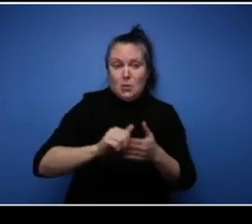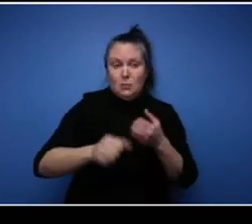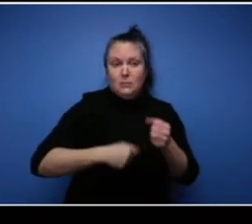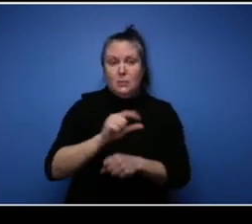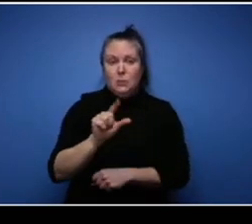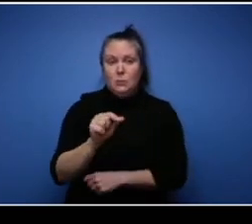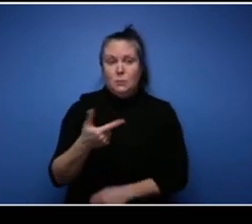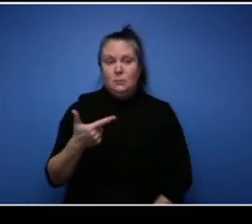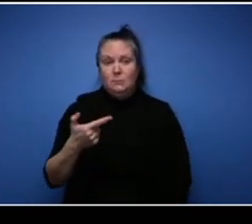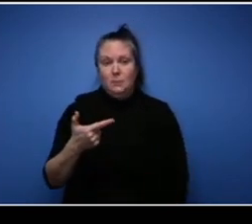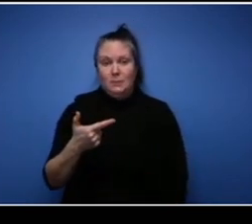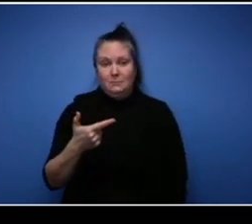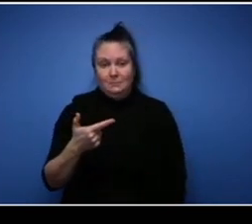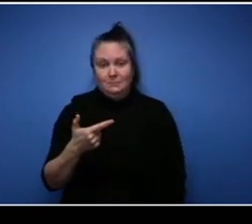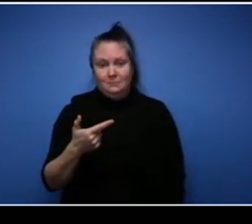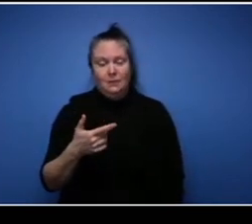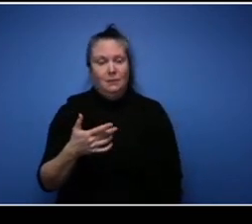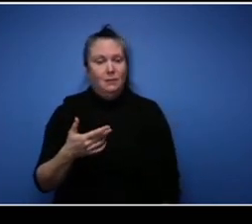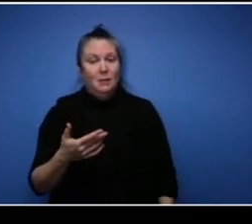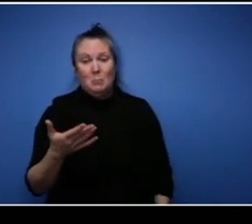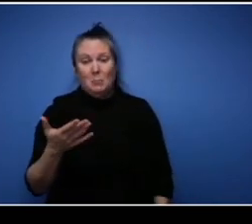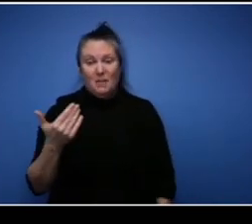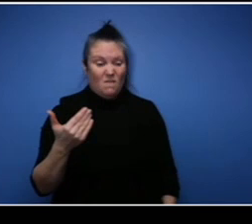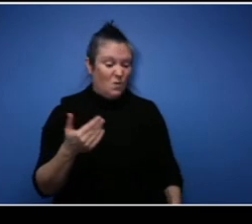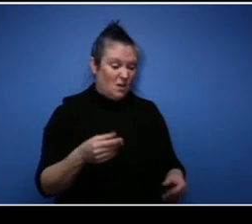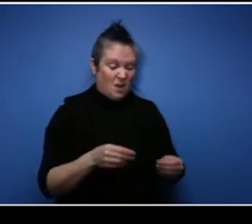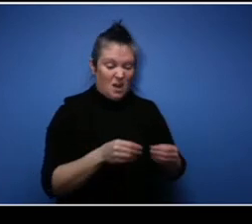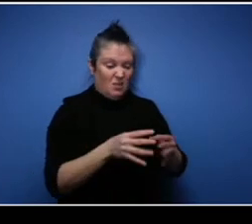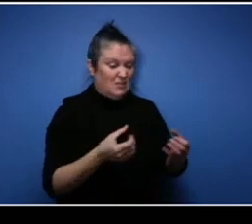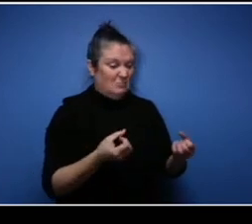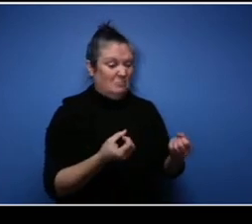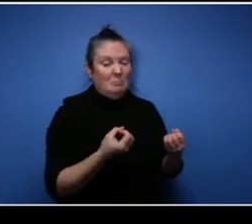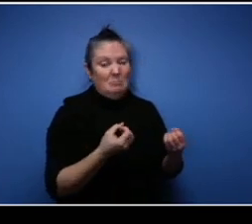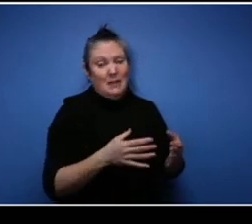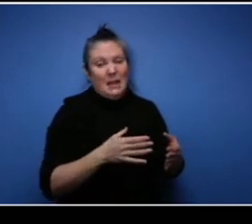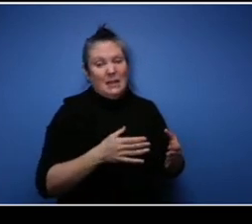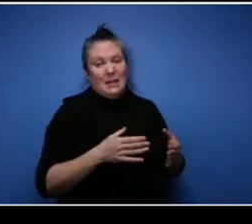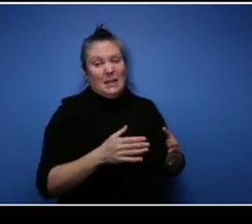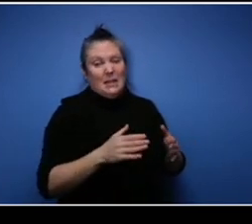went from losing a lot of residential clients you guys, but what happened was because there